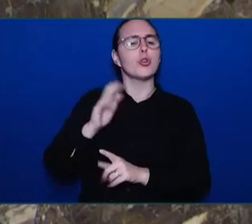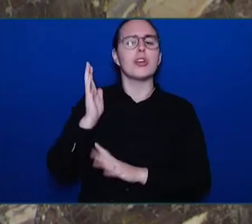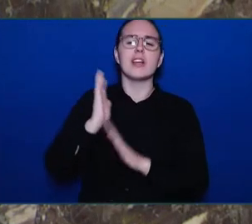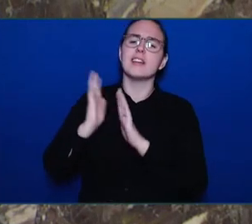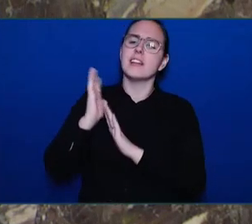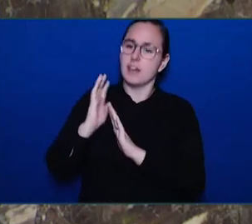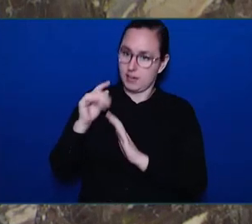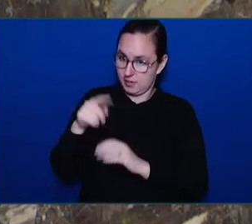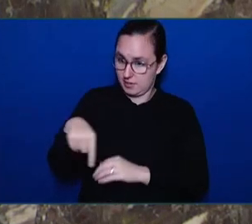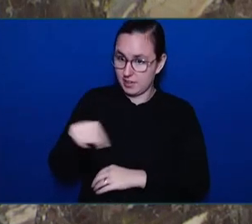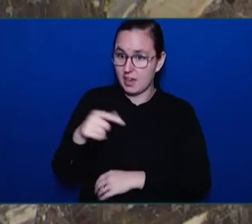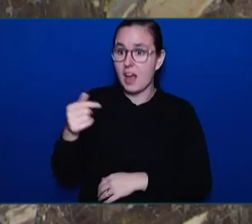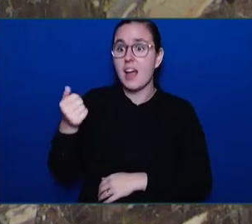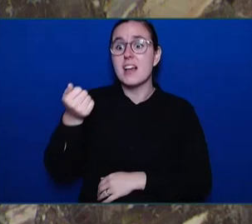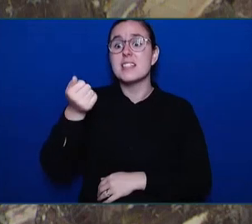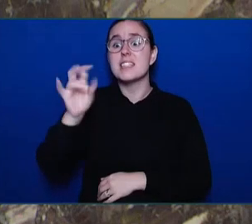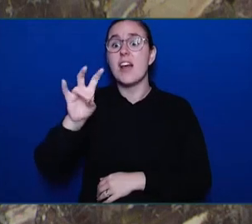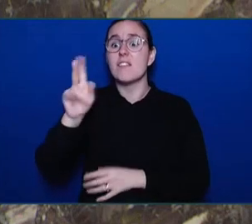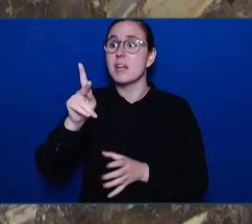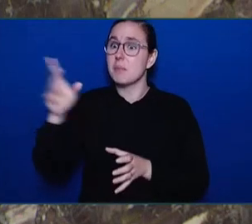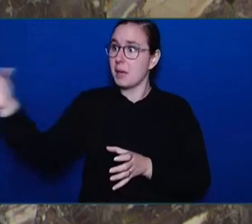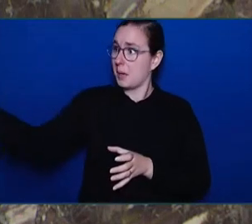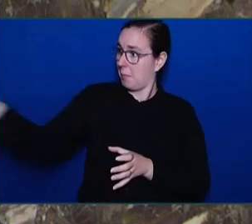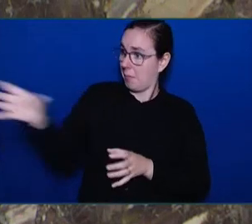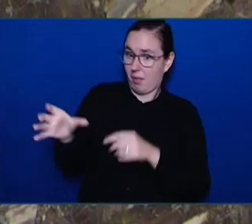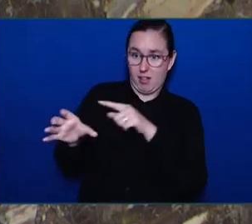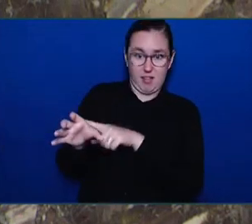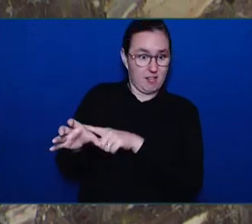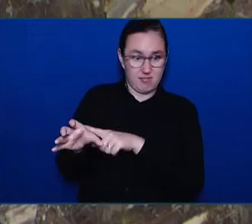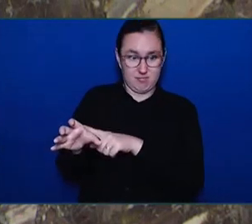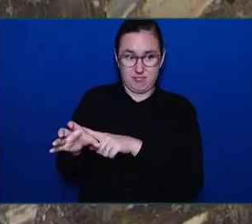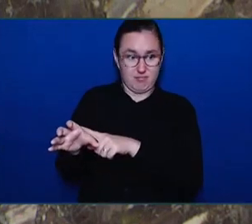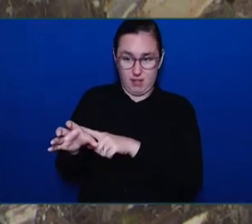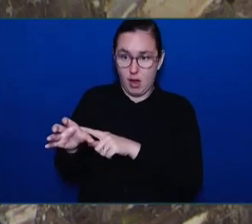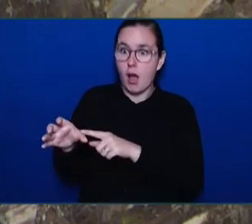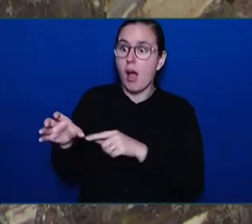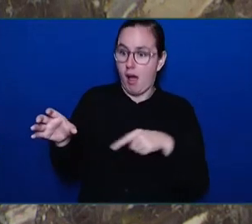Their numbers have grown to about 60 members and their efforts are nothing short of a miracle.